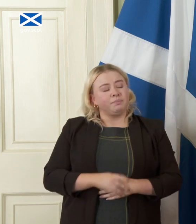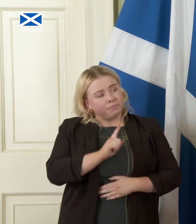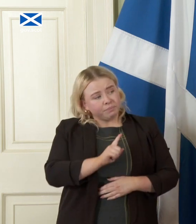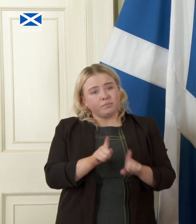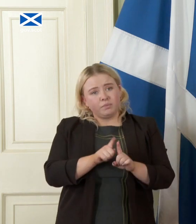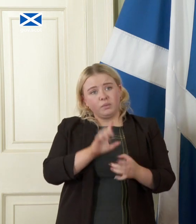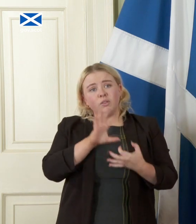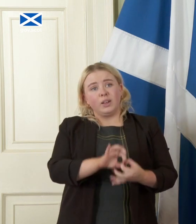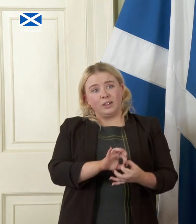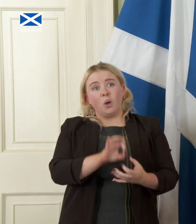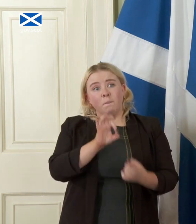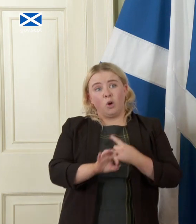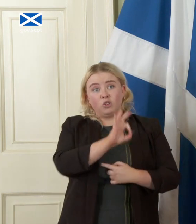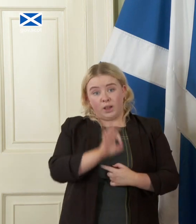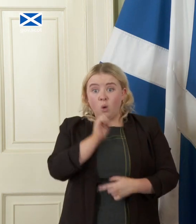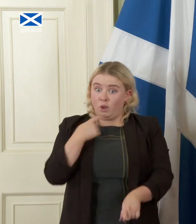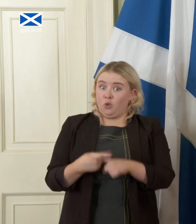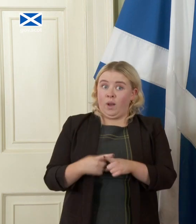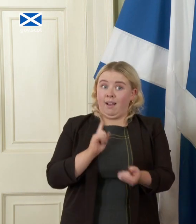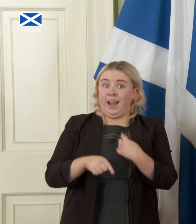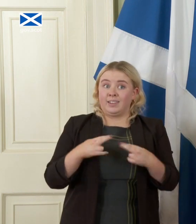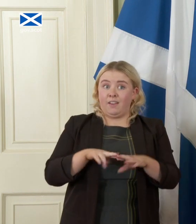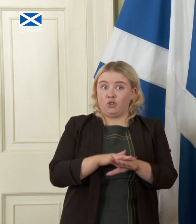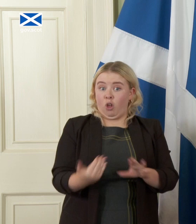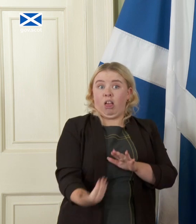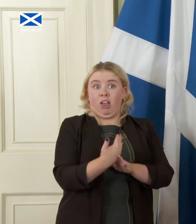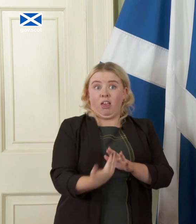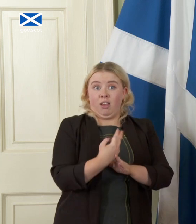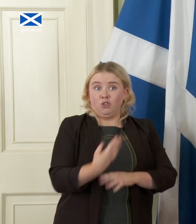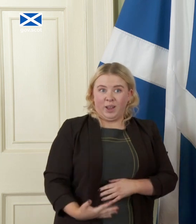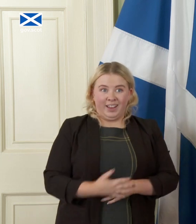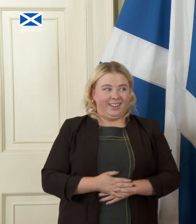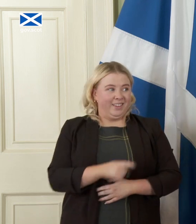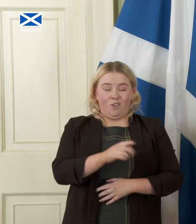your question that I'd have got too quicker had you not interrupted me twice I'm only teasing I